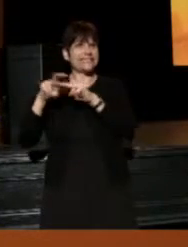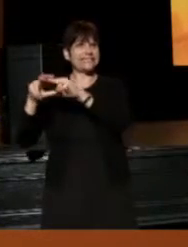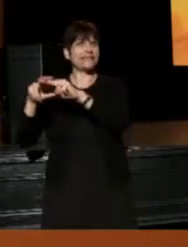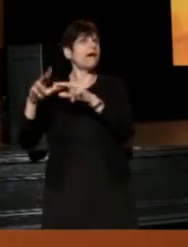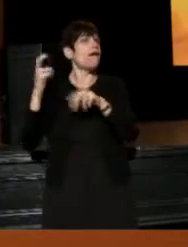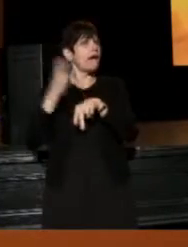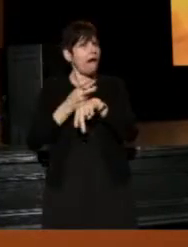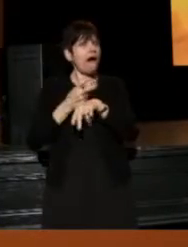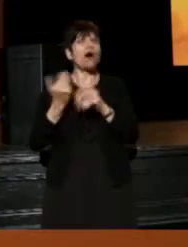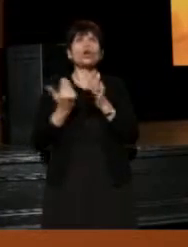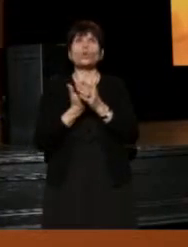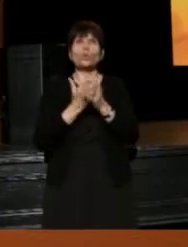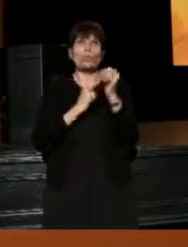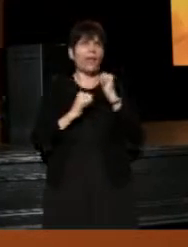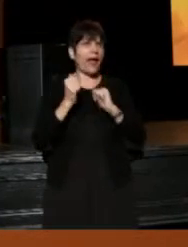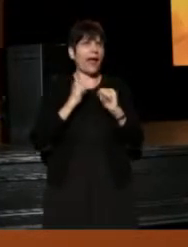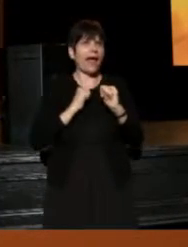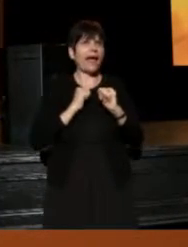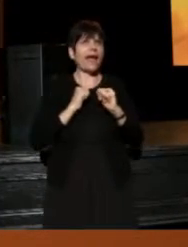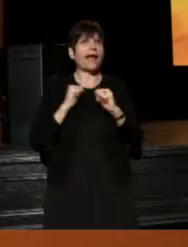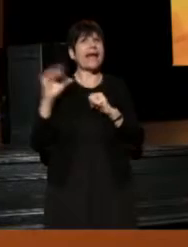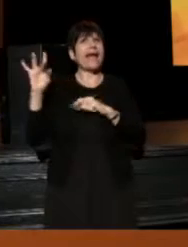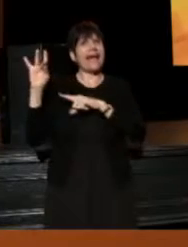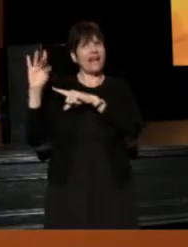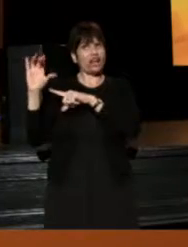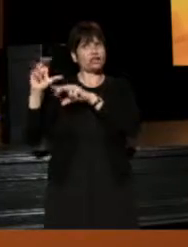It's very hard to put a new play in the 800-seat theater,